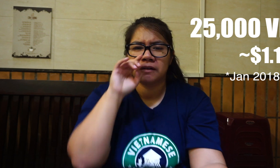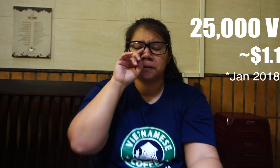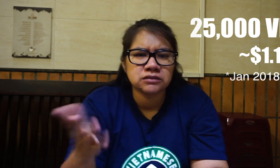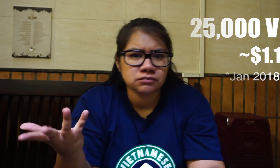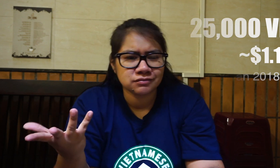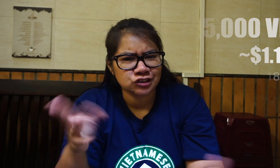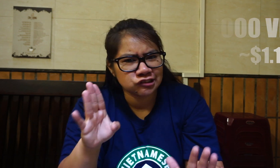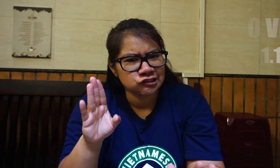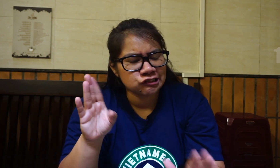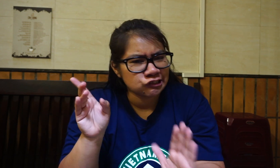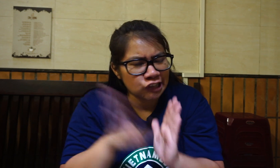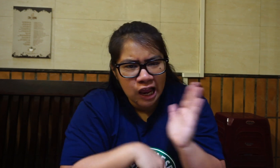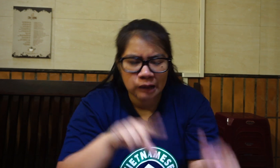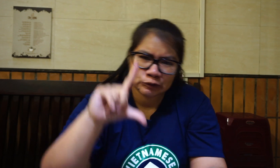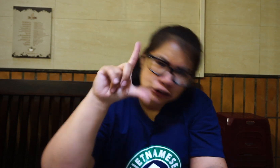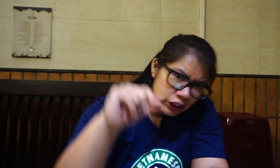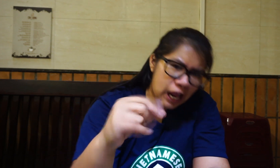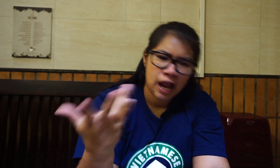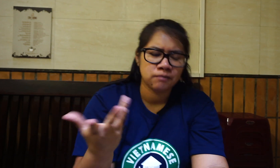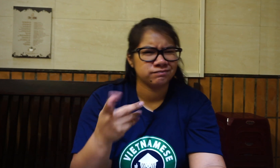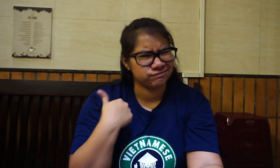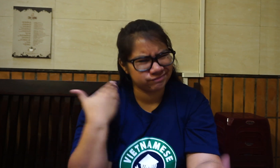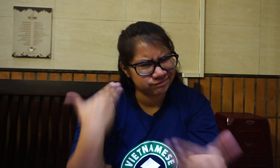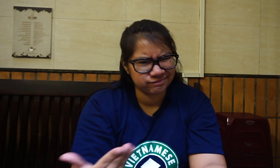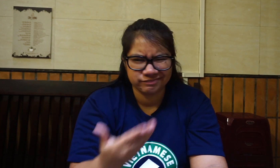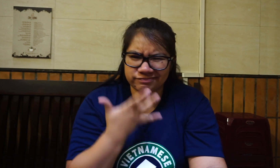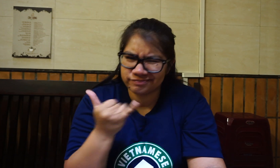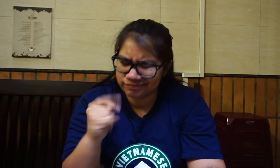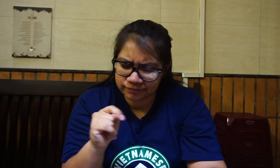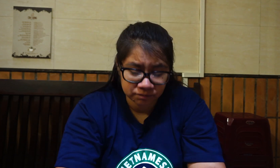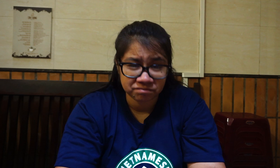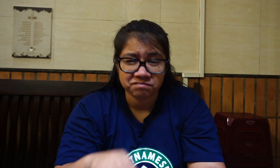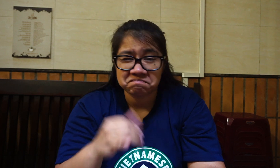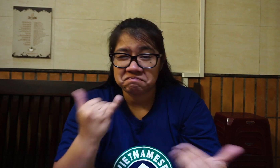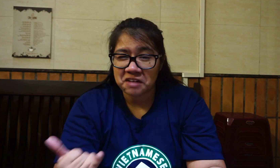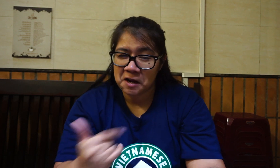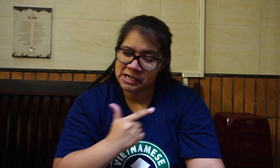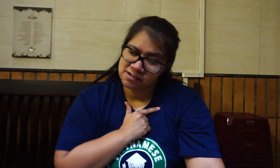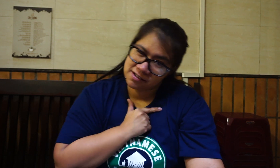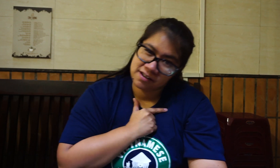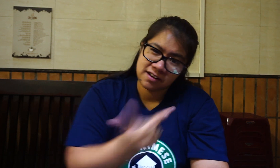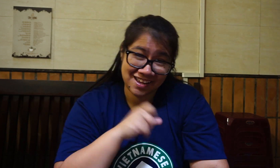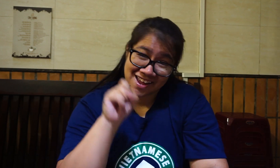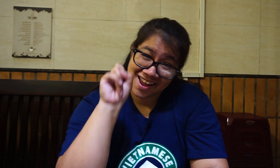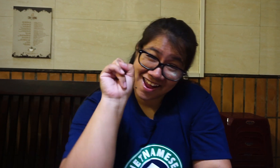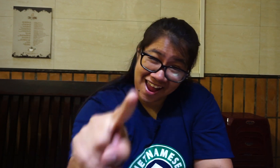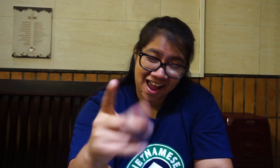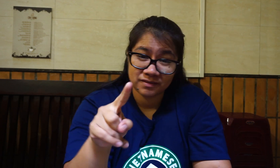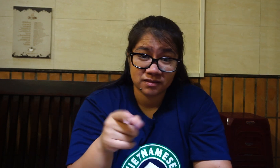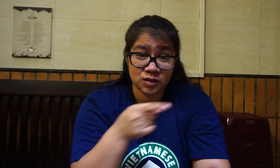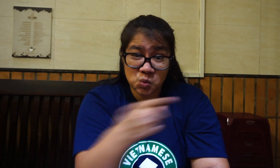Really, it's cheap! So yeah, I recommend you to taste it Now on to you, I have to ask you